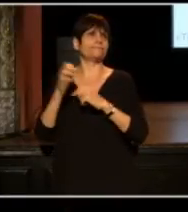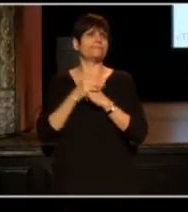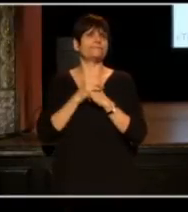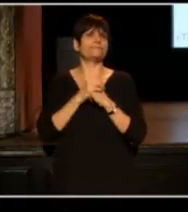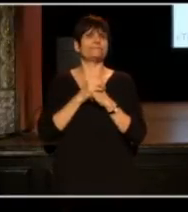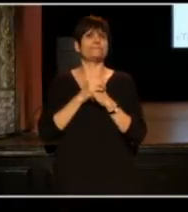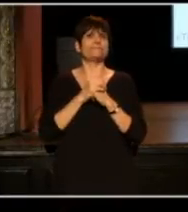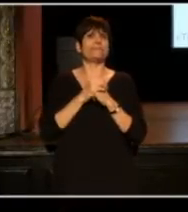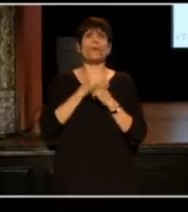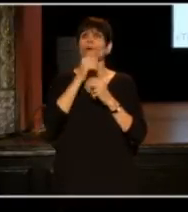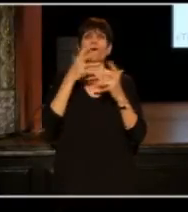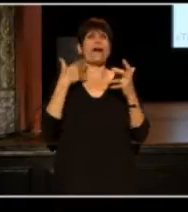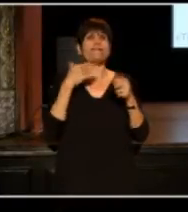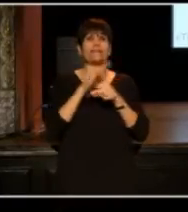We don't have much to talk about.